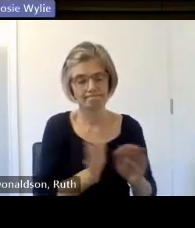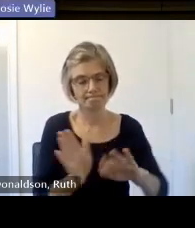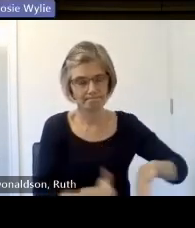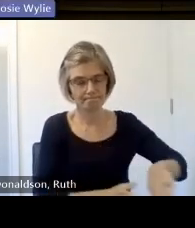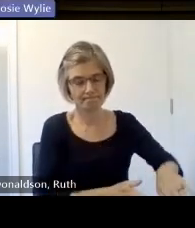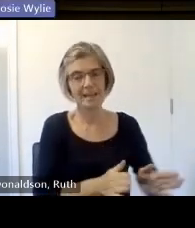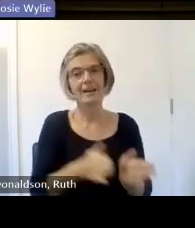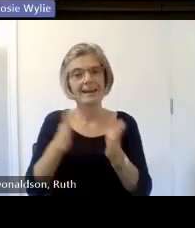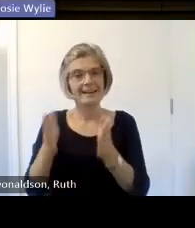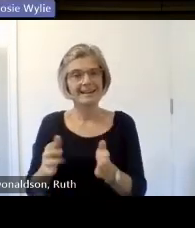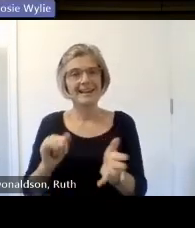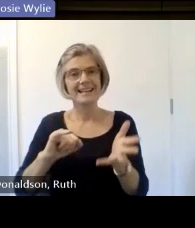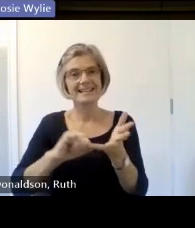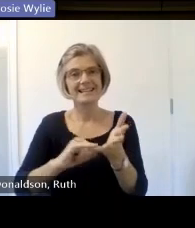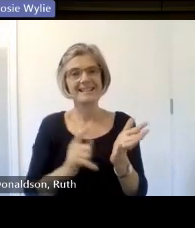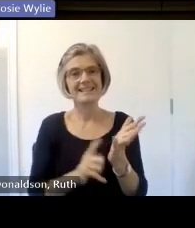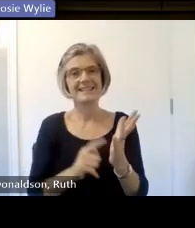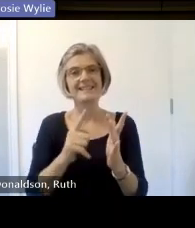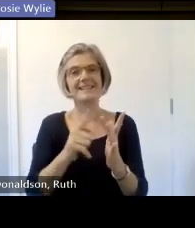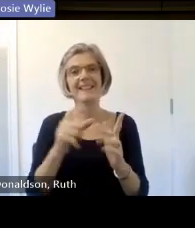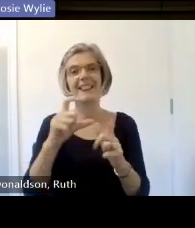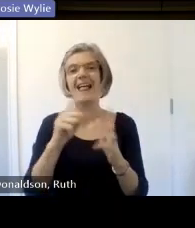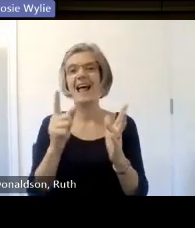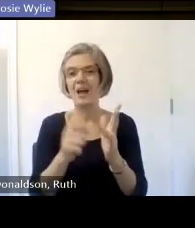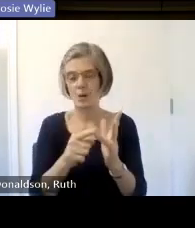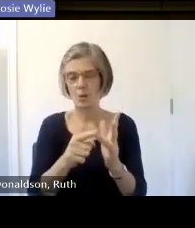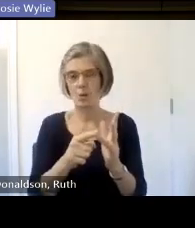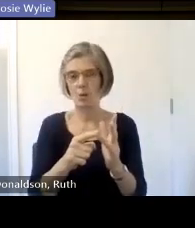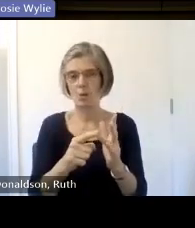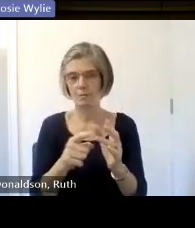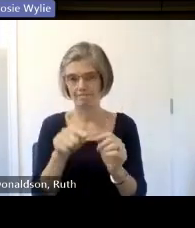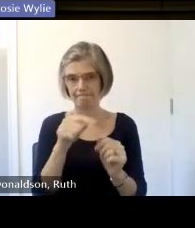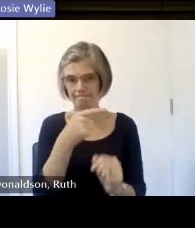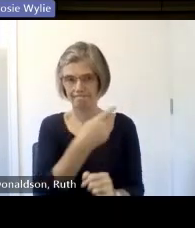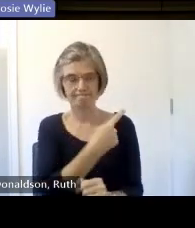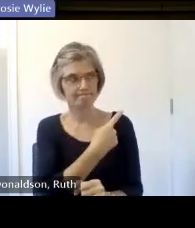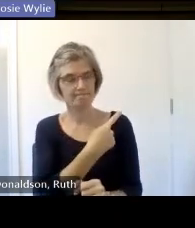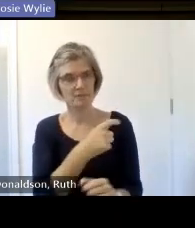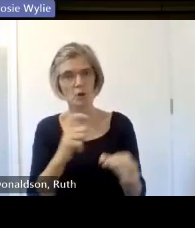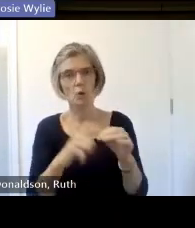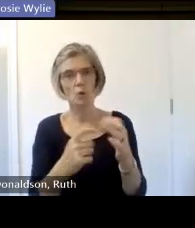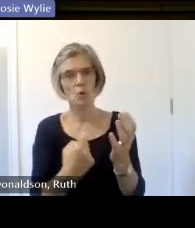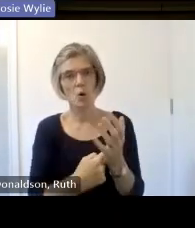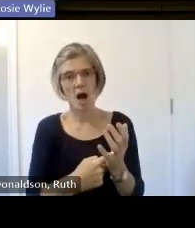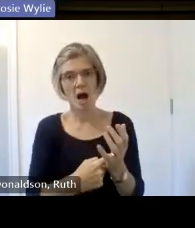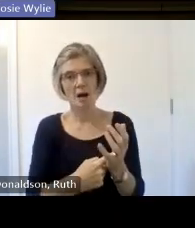is a QR code for Slido and there is a QR code also for the all important agenda so if you've